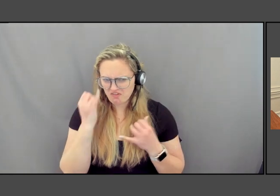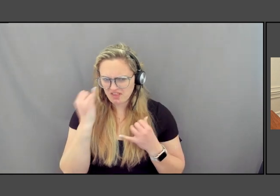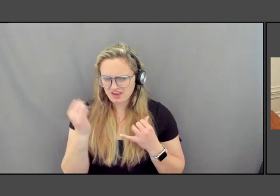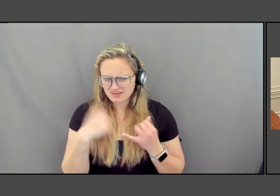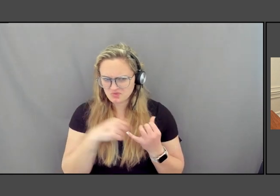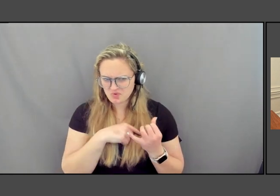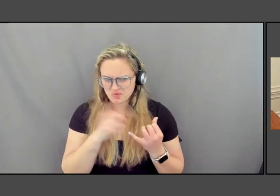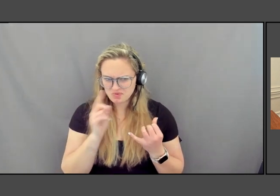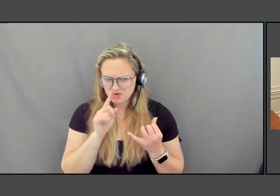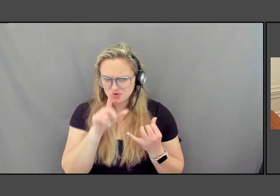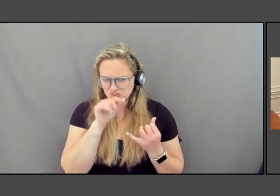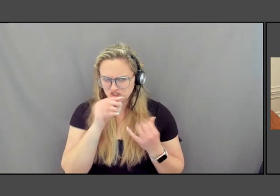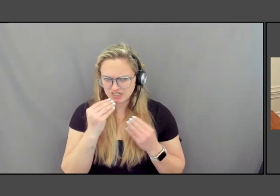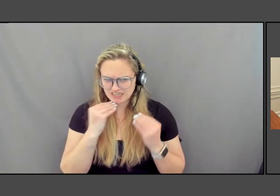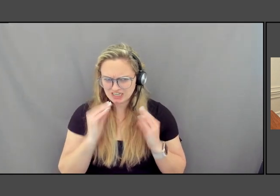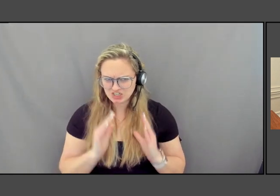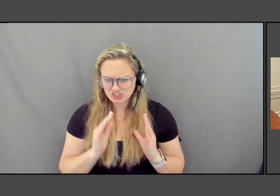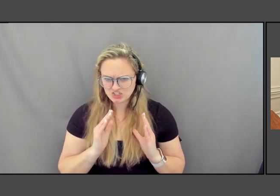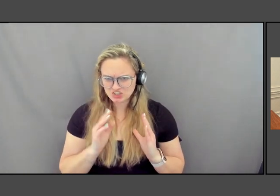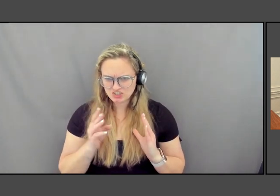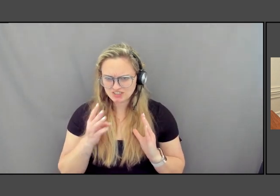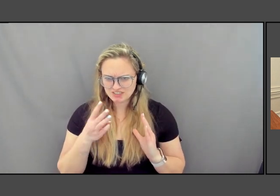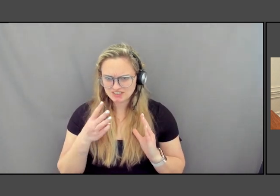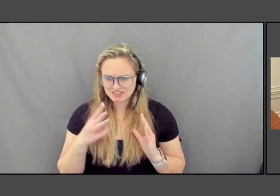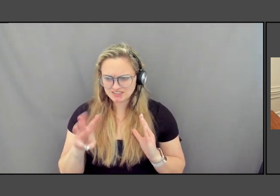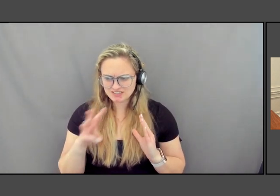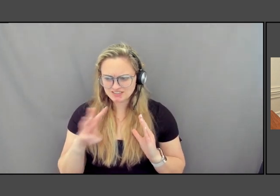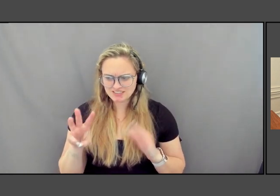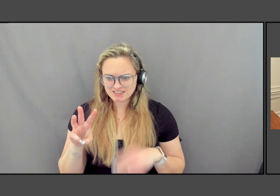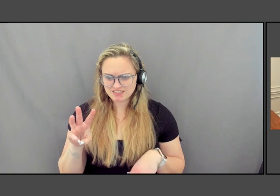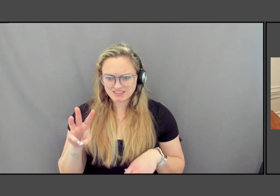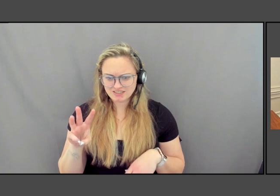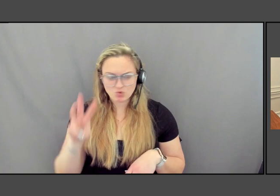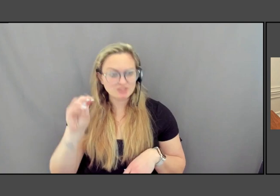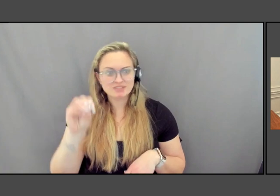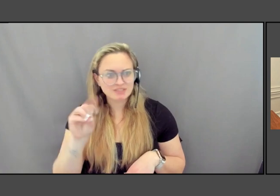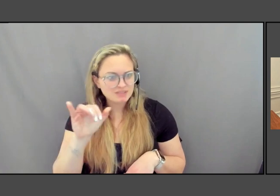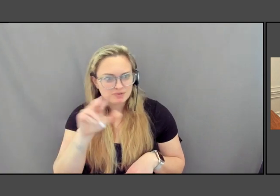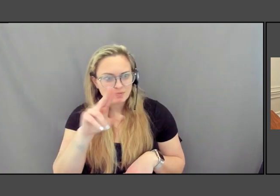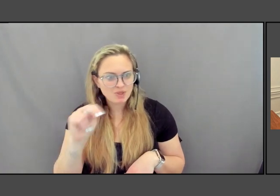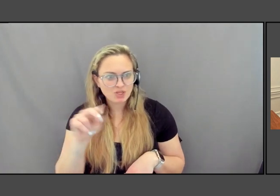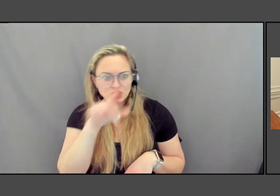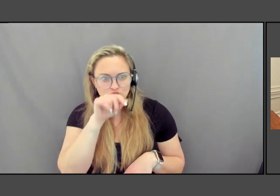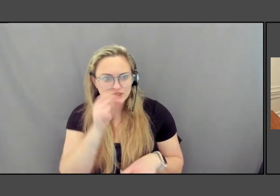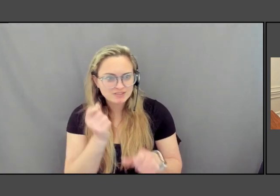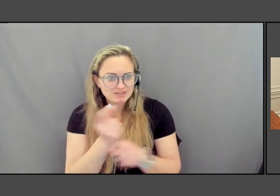Where like 60 million chickens a year. And that is going to be something, plastics are again,